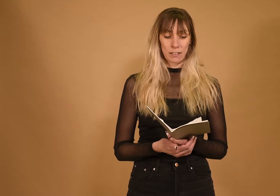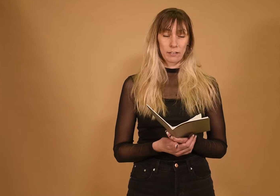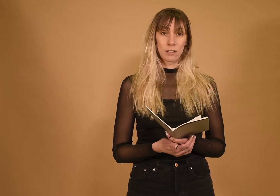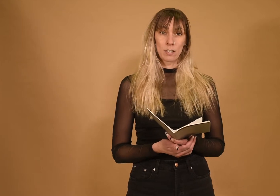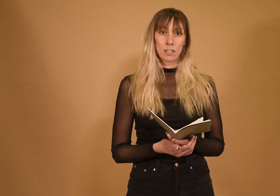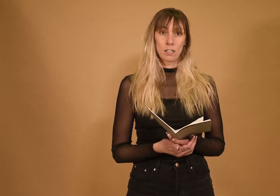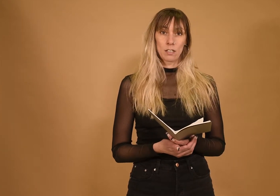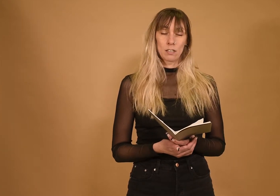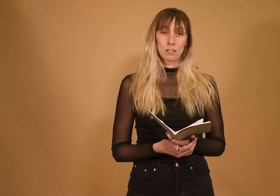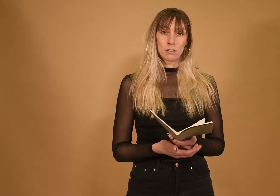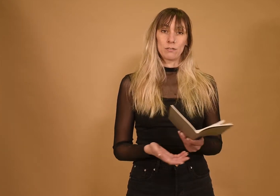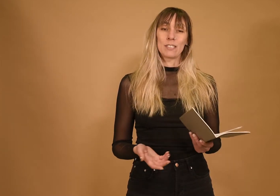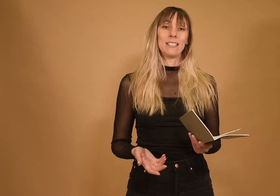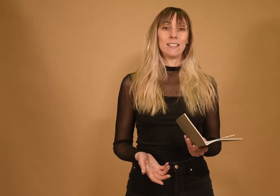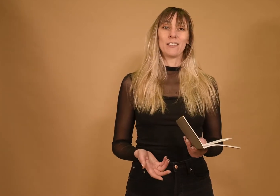What will you see then, when you look at me?